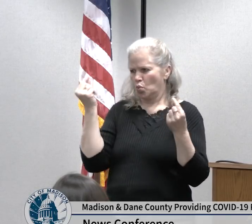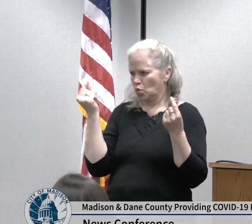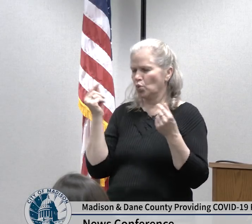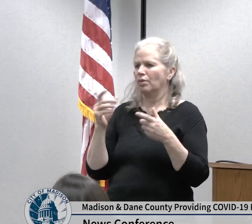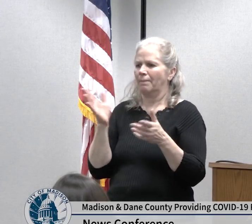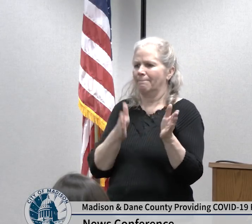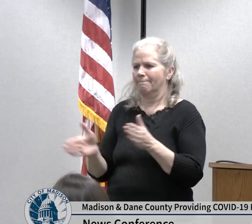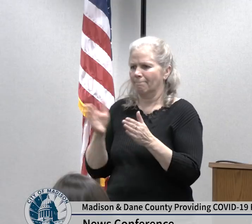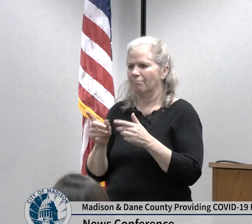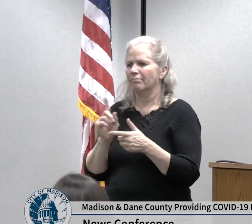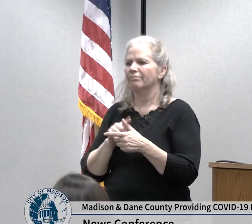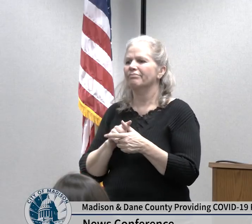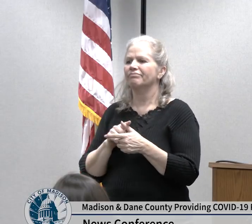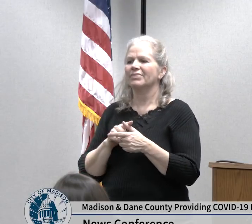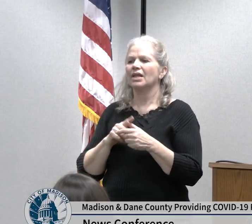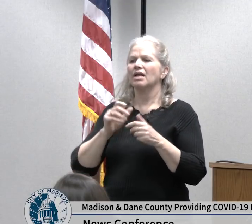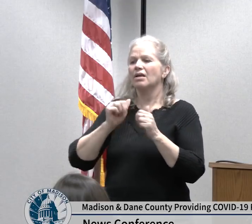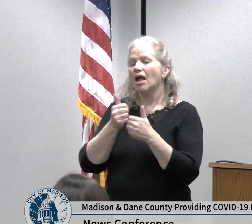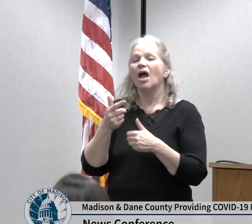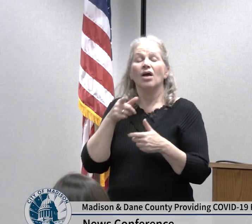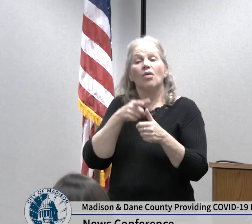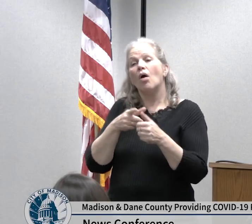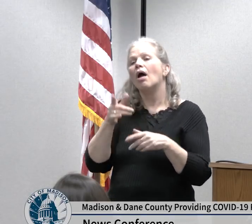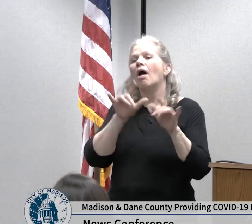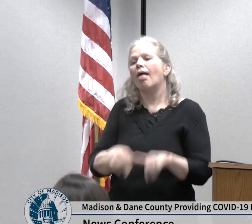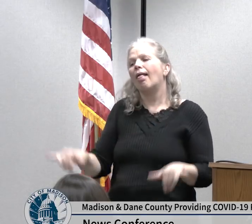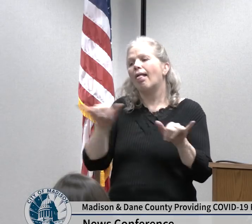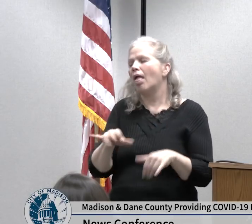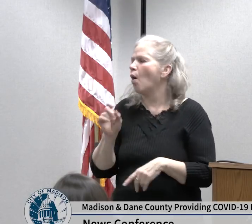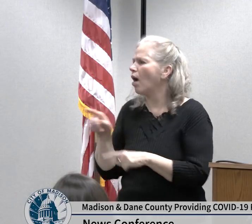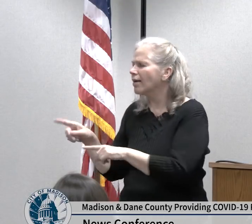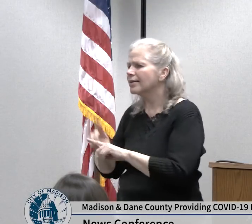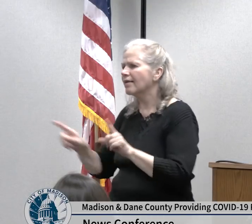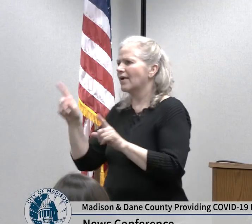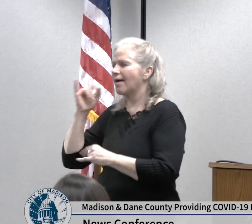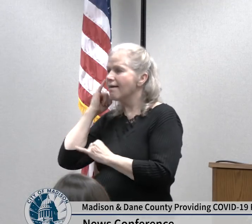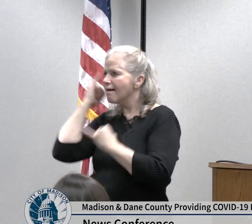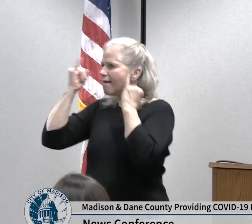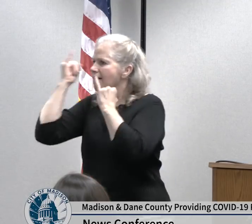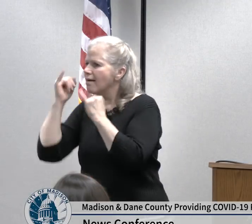this requires creativity it requires innovation and fortunately our community